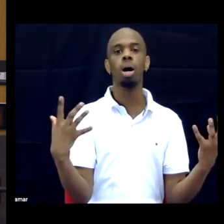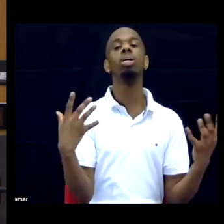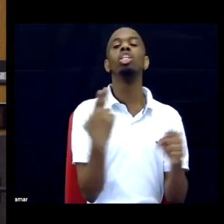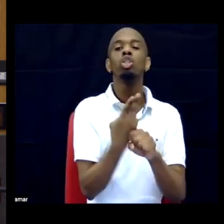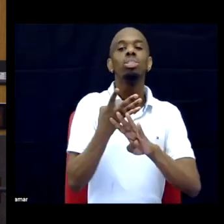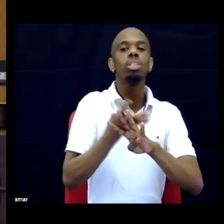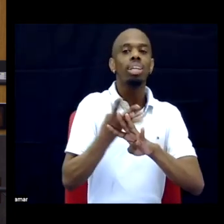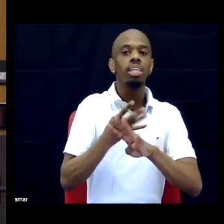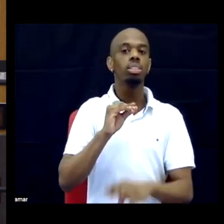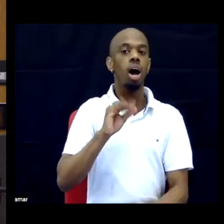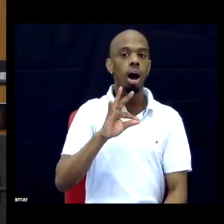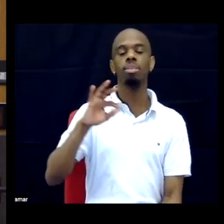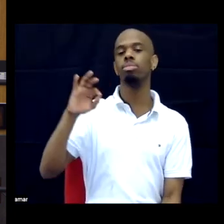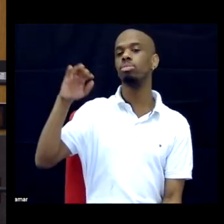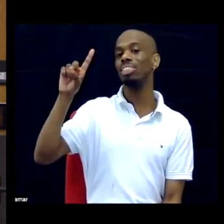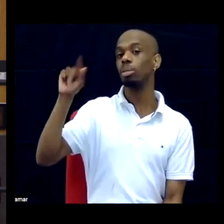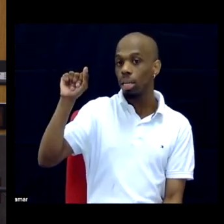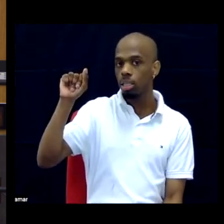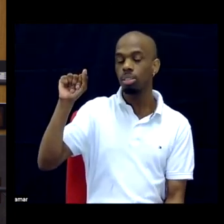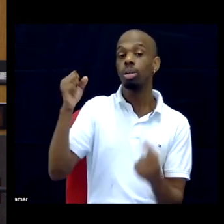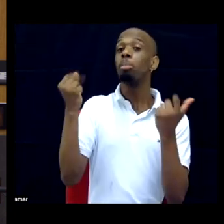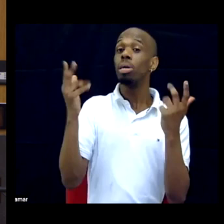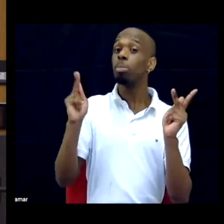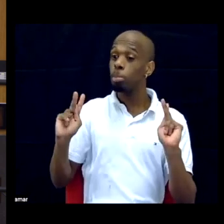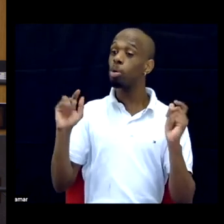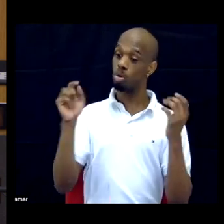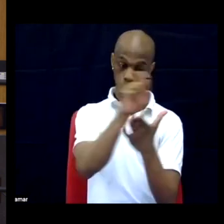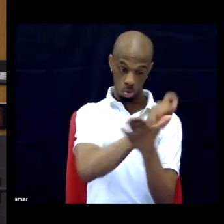as explicitly, which is what I hope this book can help people do.